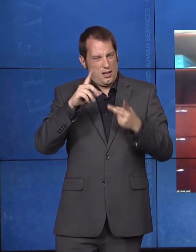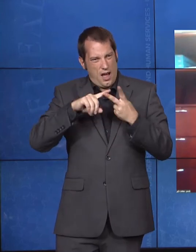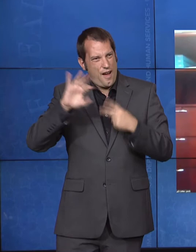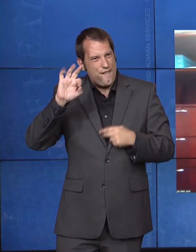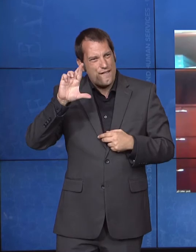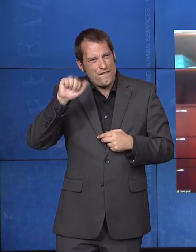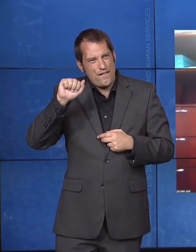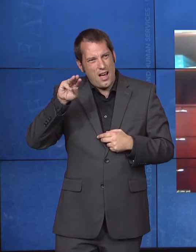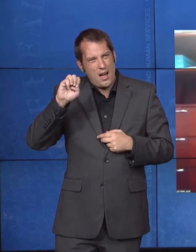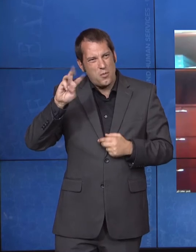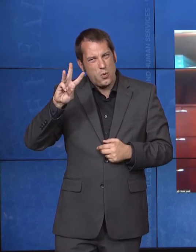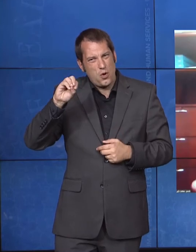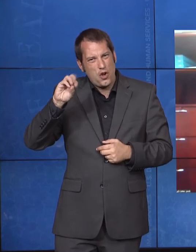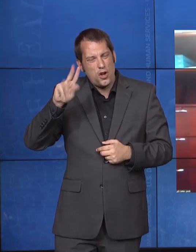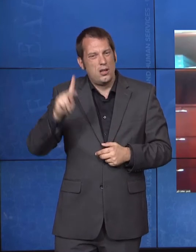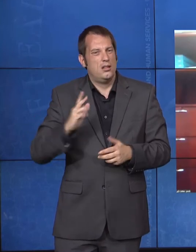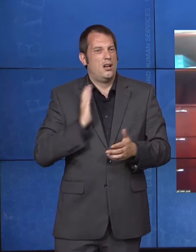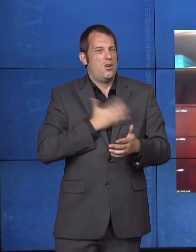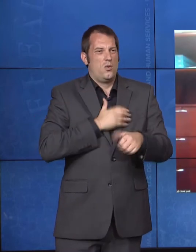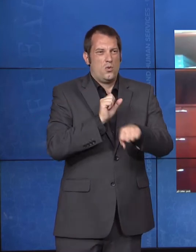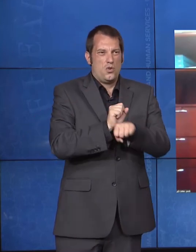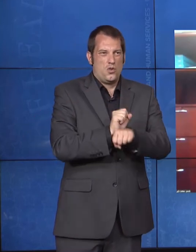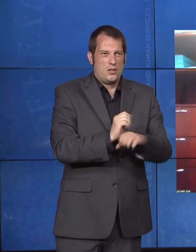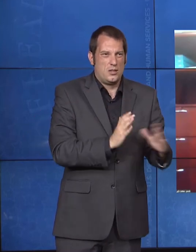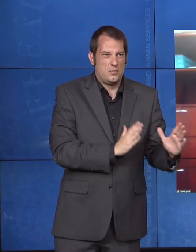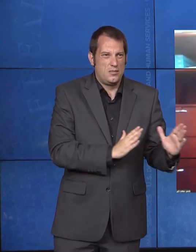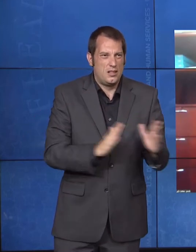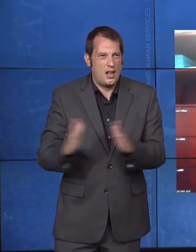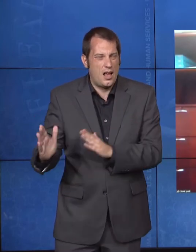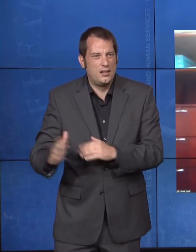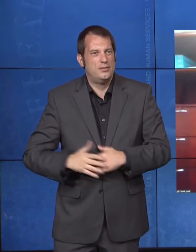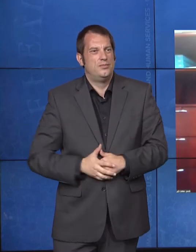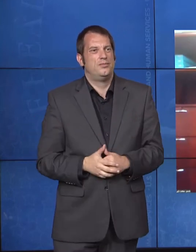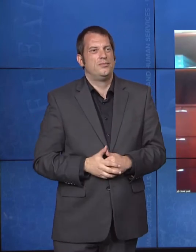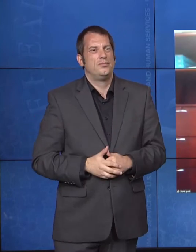CMS and with our other partners. Of course, many of them were represented today on this